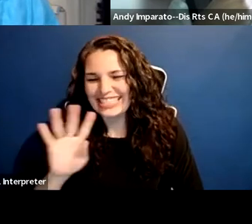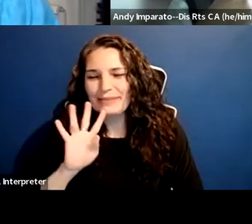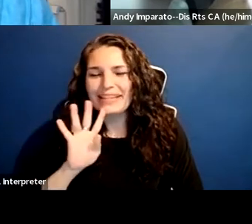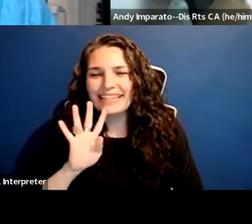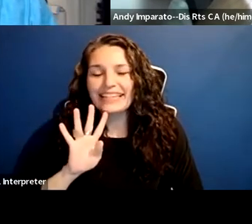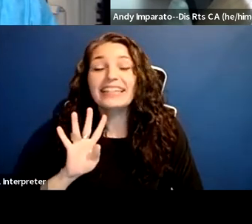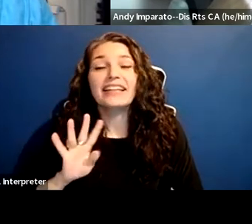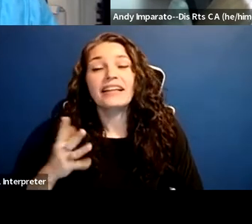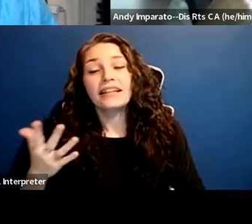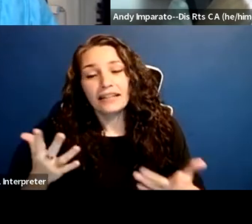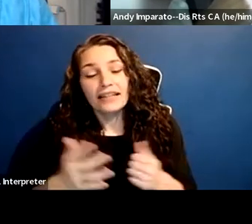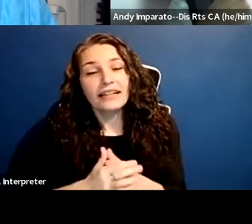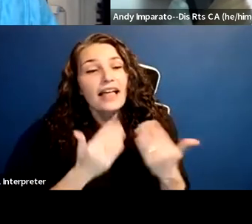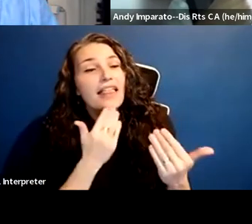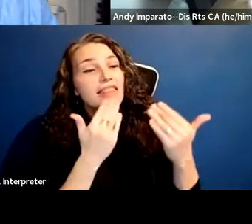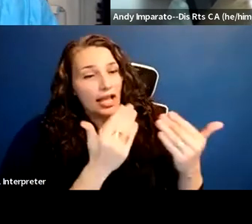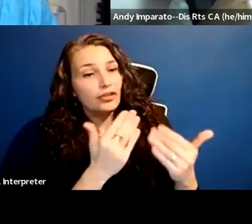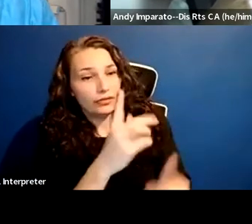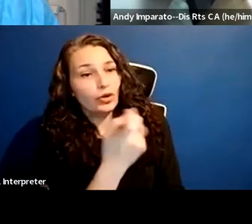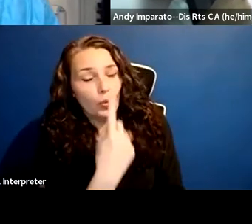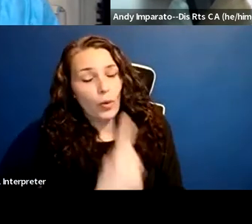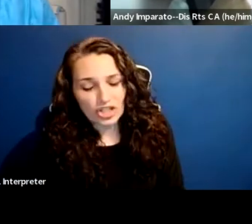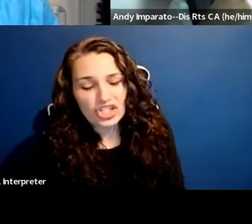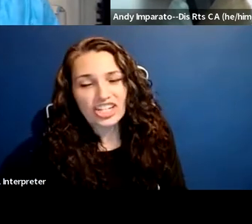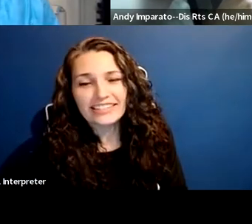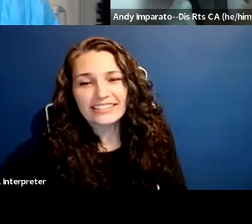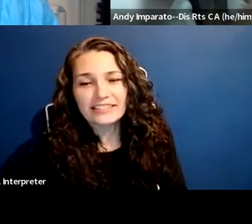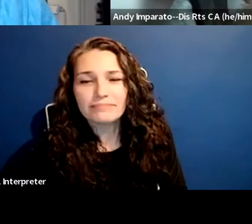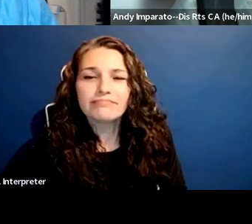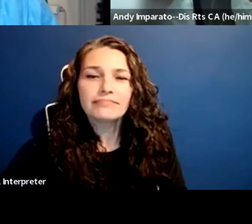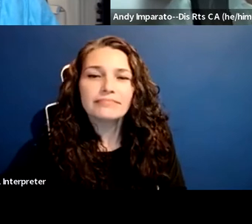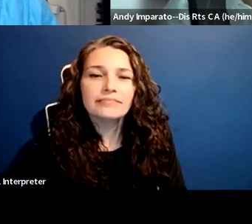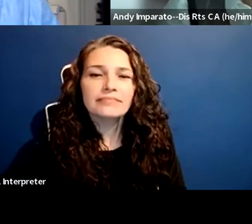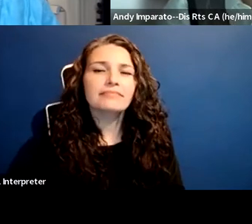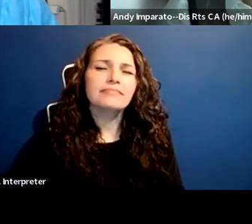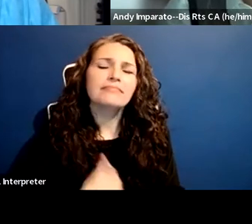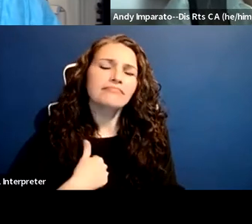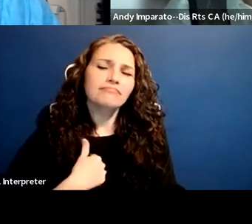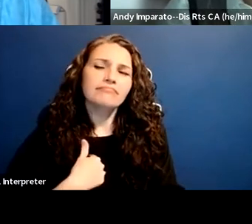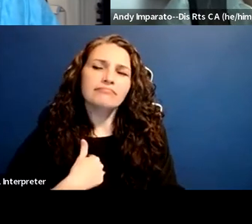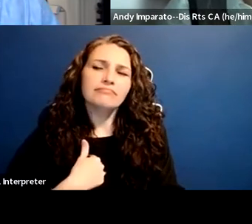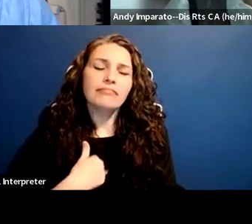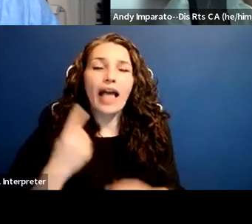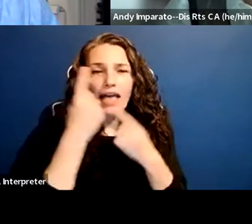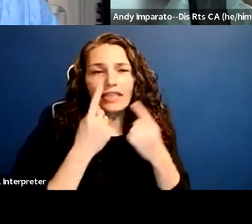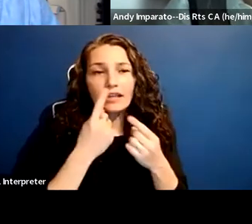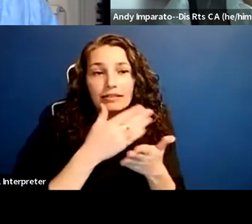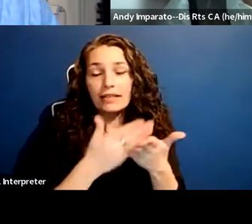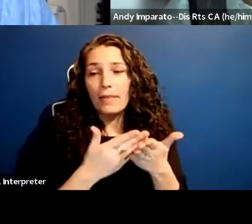Thank you for the question. I would say that some of the greatest accomplishments we've made